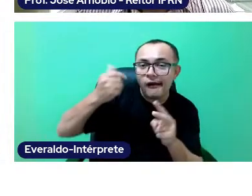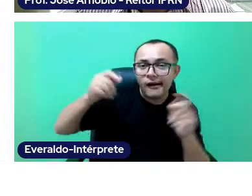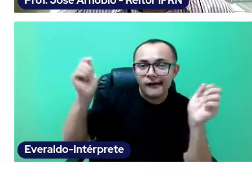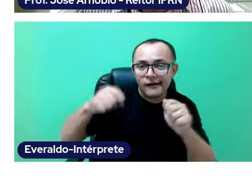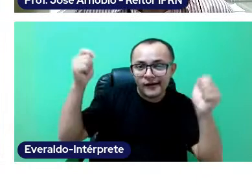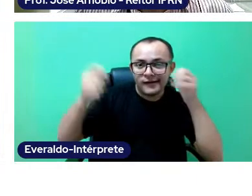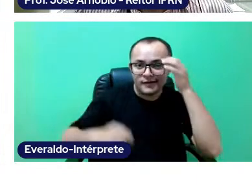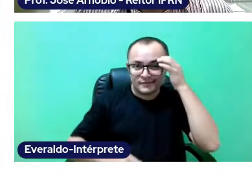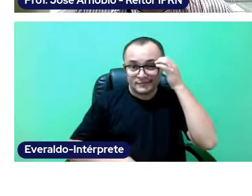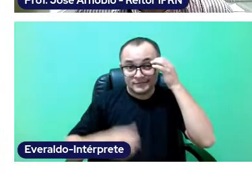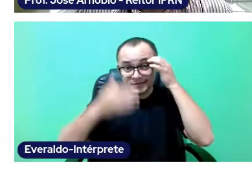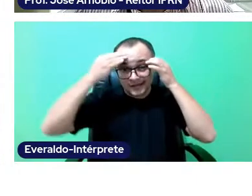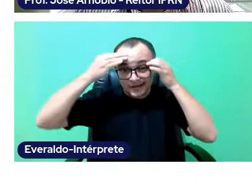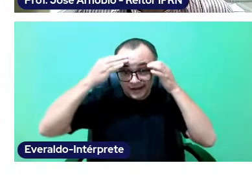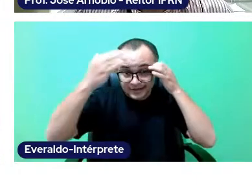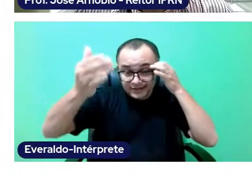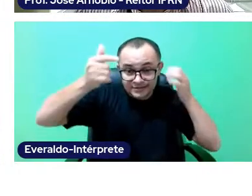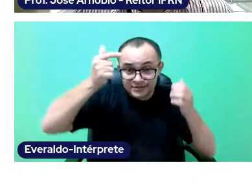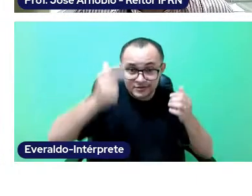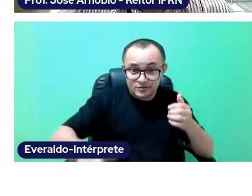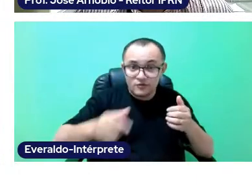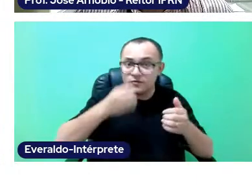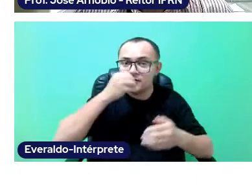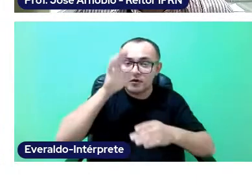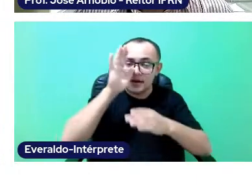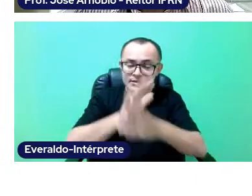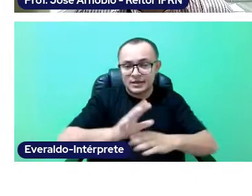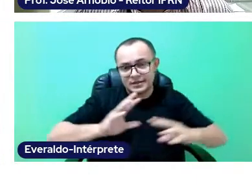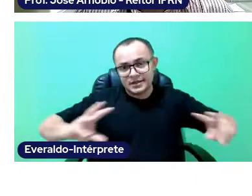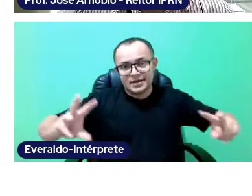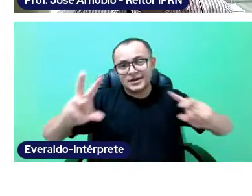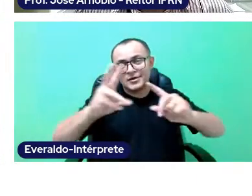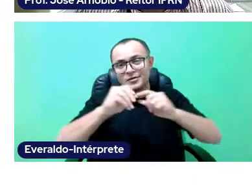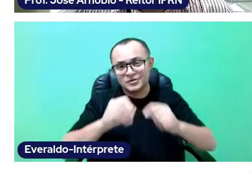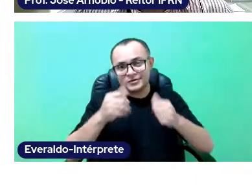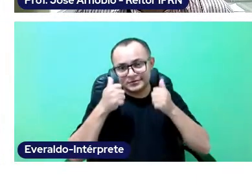Thank you, and good event to everyone.